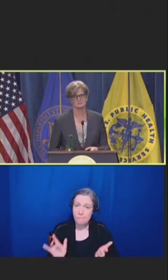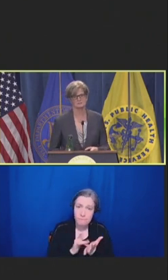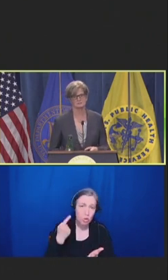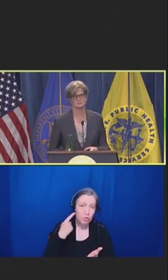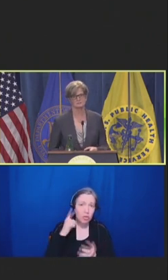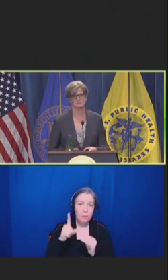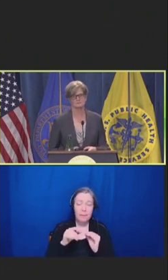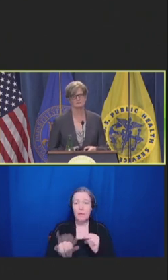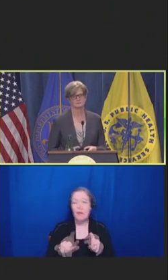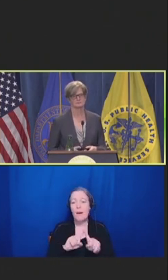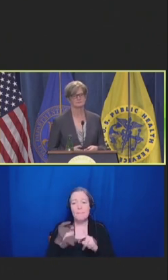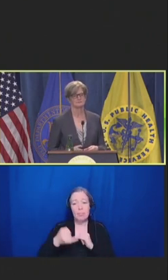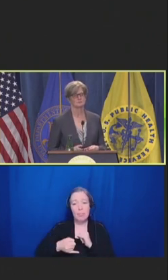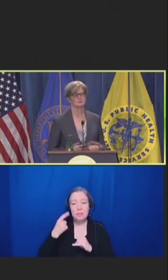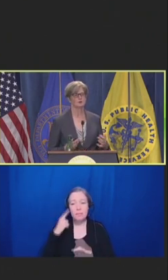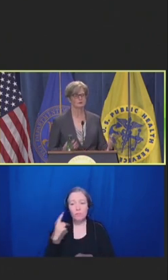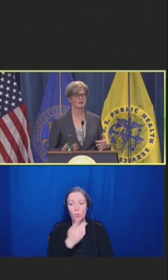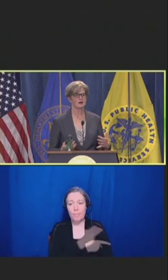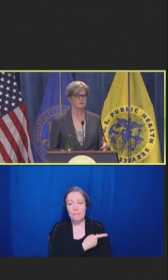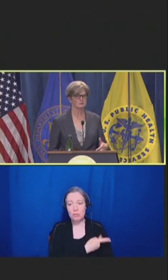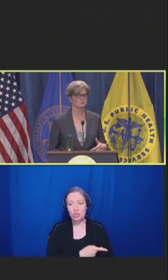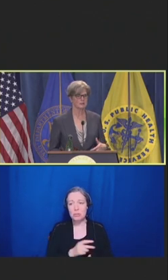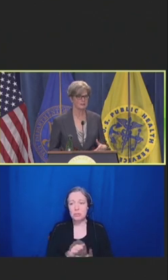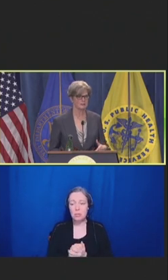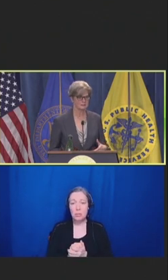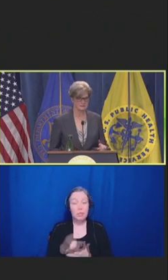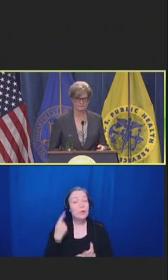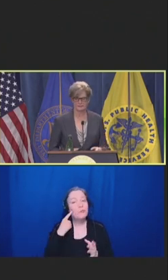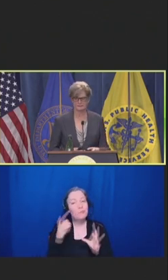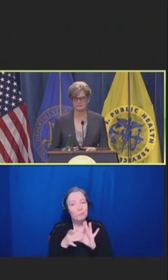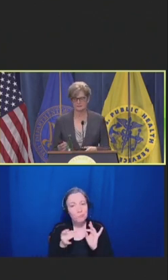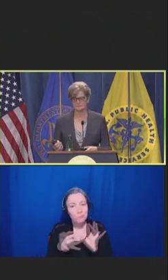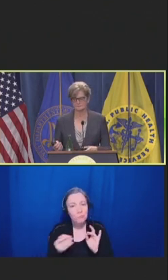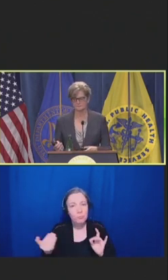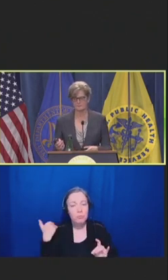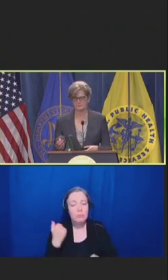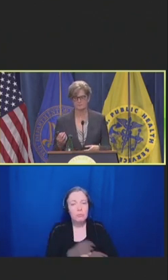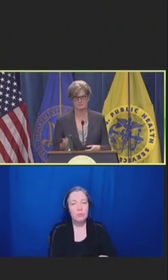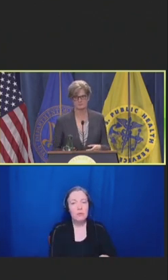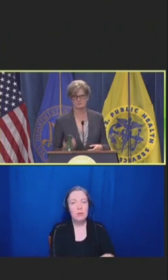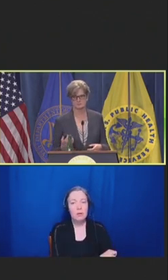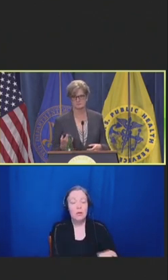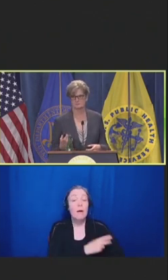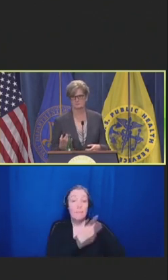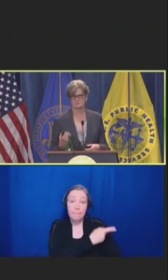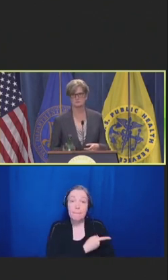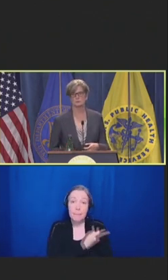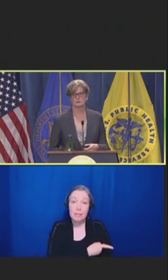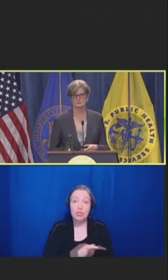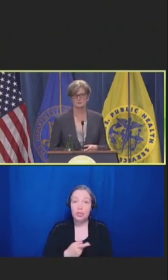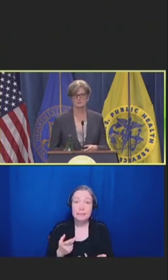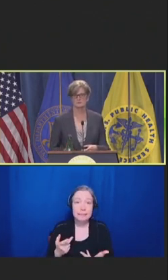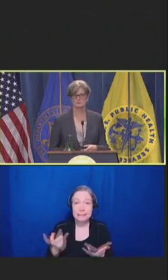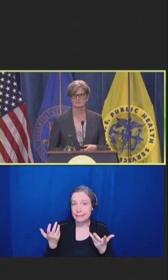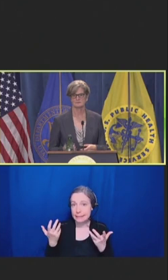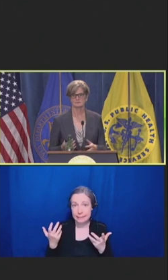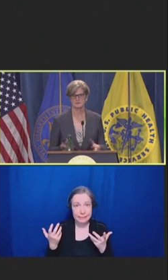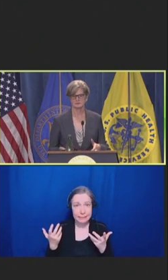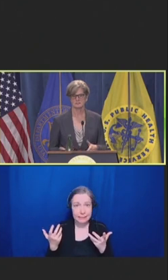You know, we heard the comment already that patients didn't want to take a vaccination,